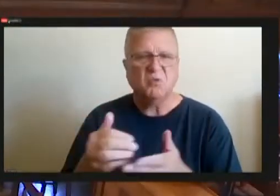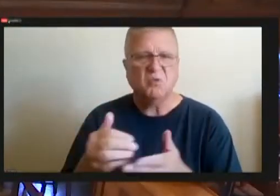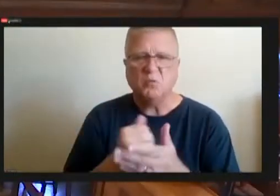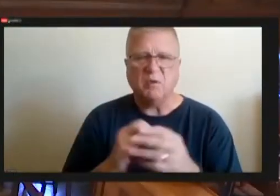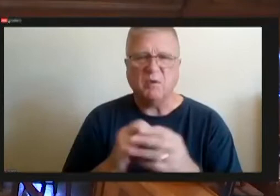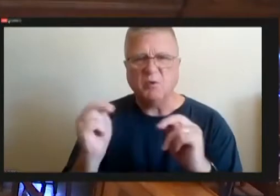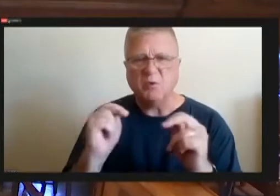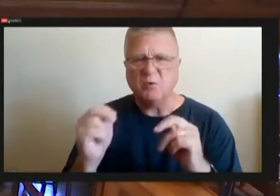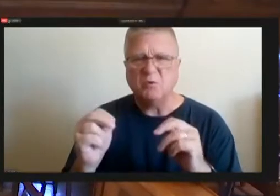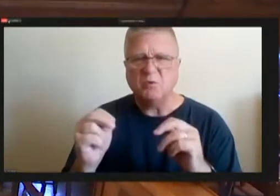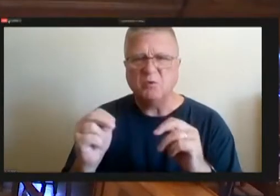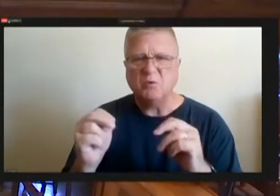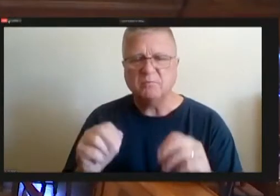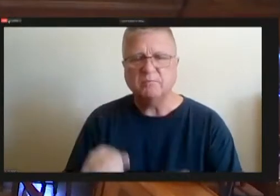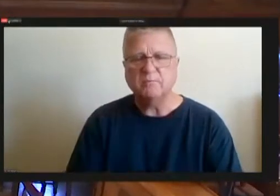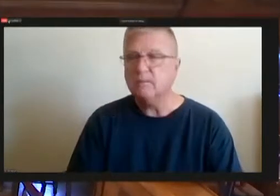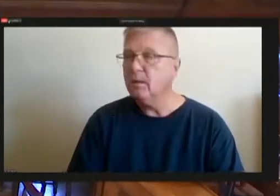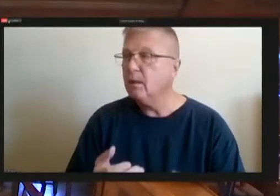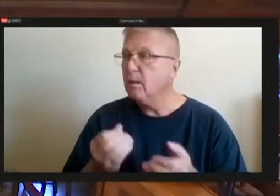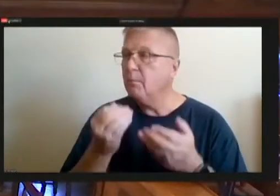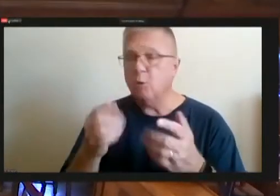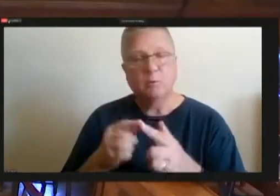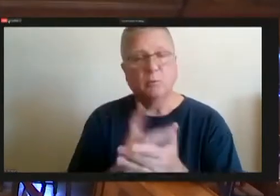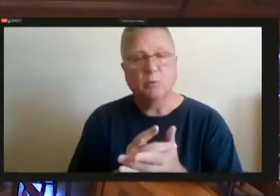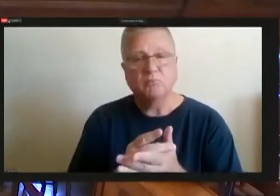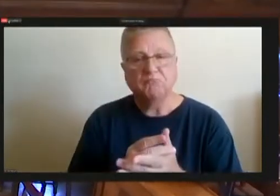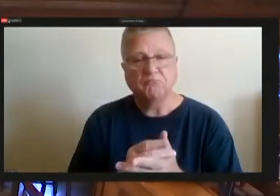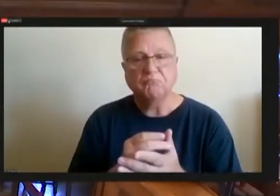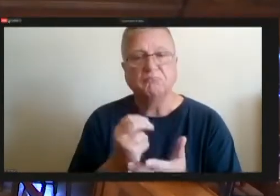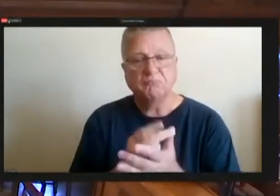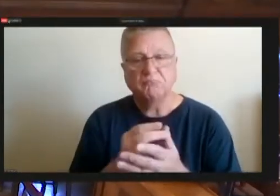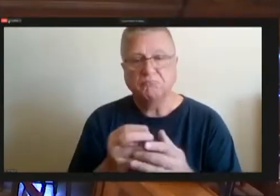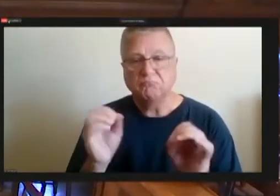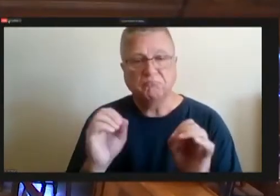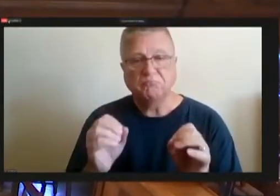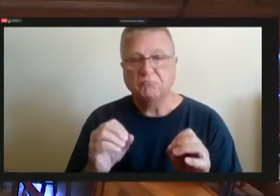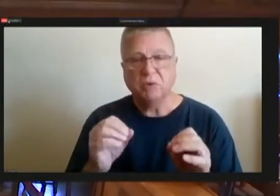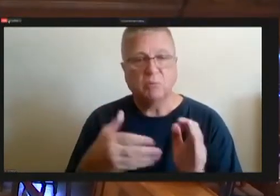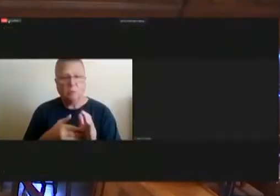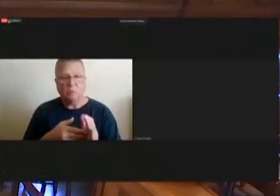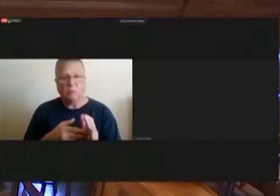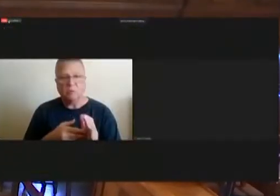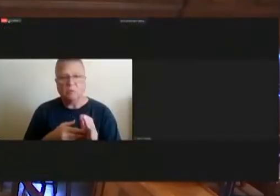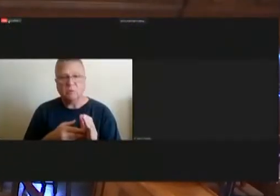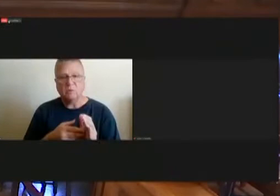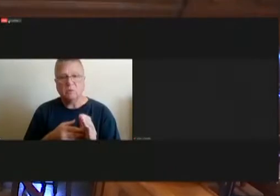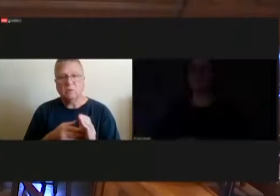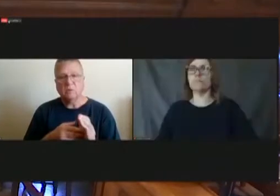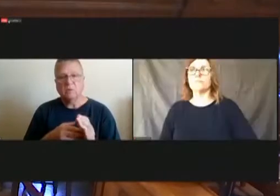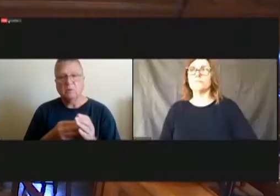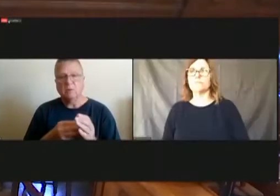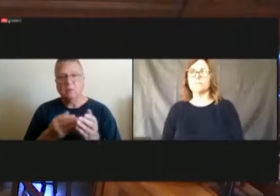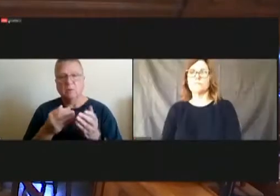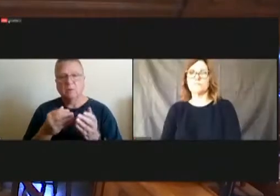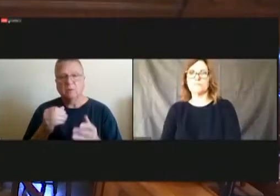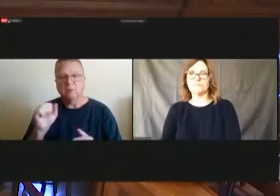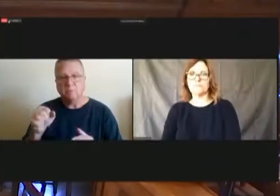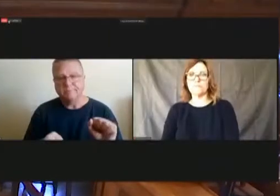discussion. See none. All those in favor say aye. Opposed. of bringing them a number is approved operating